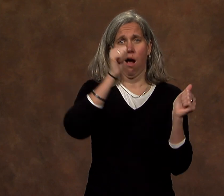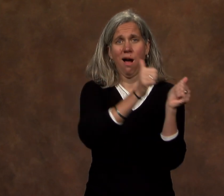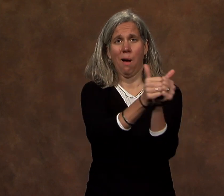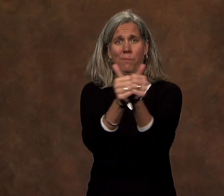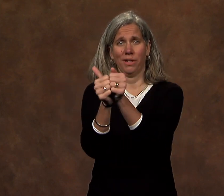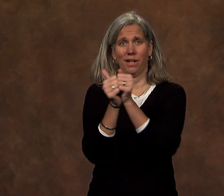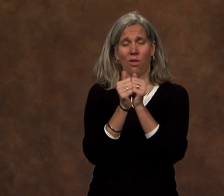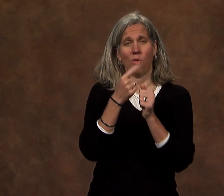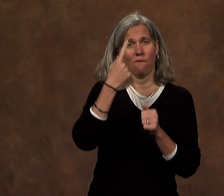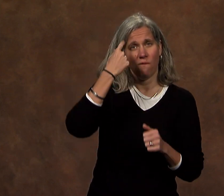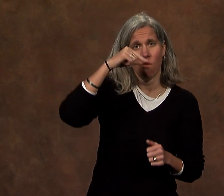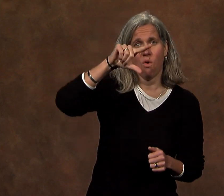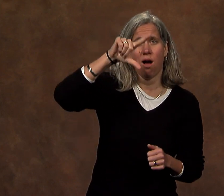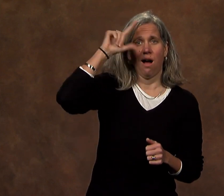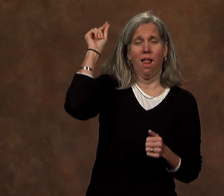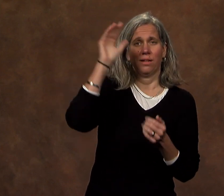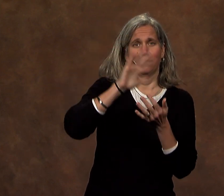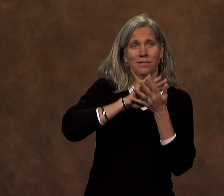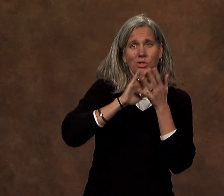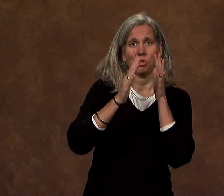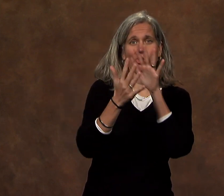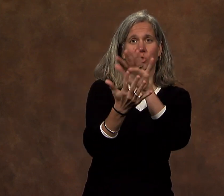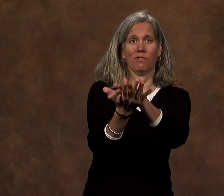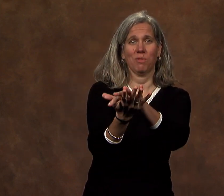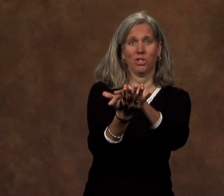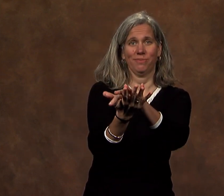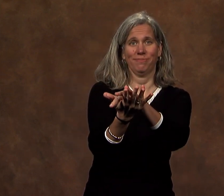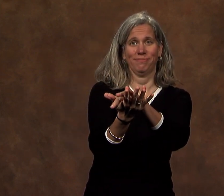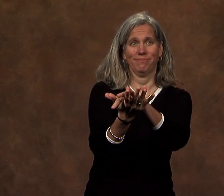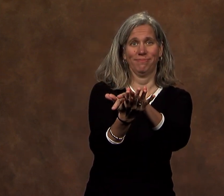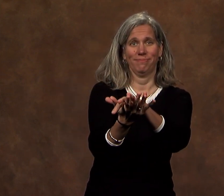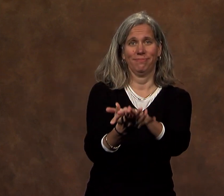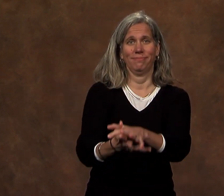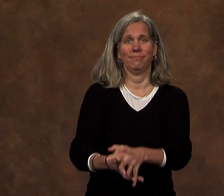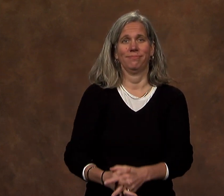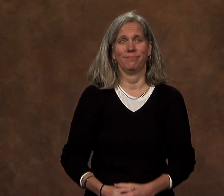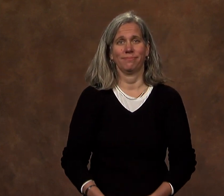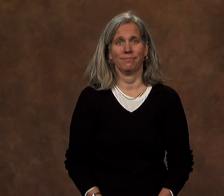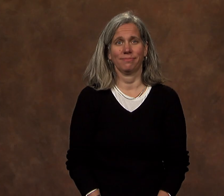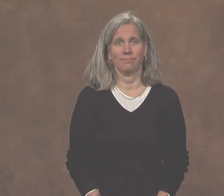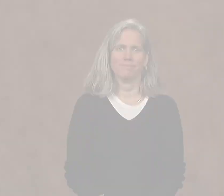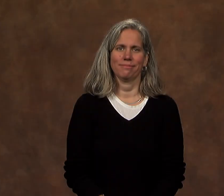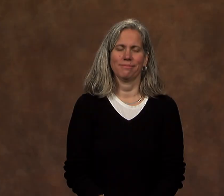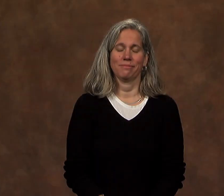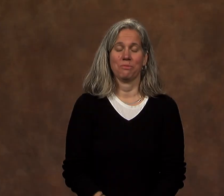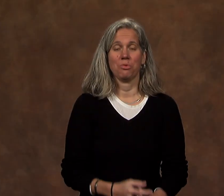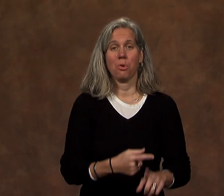for Gallaudet's transformation.